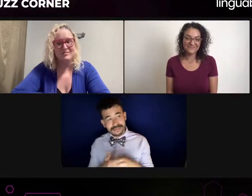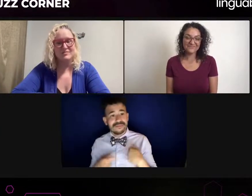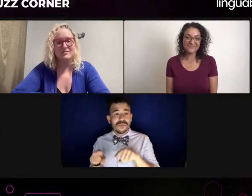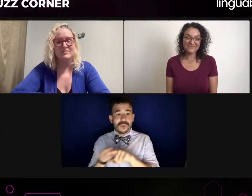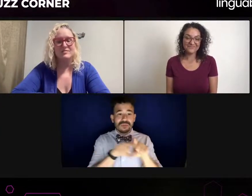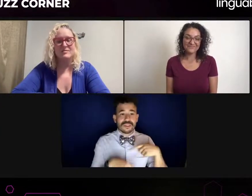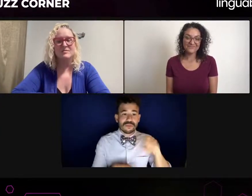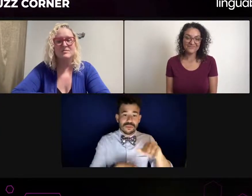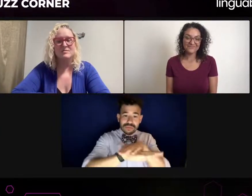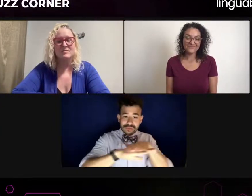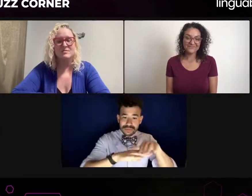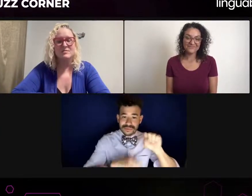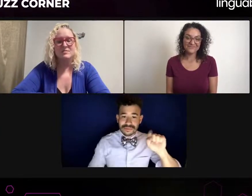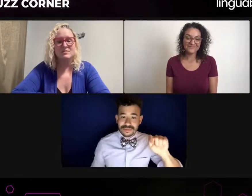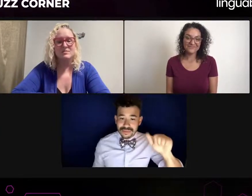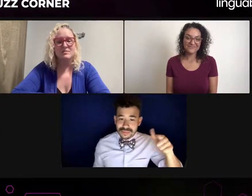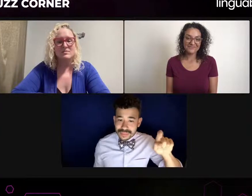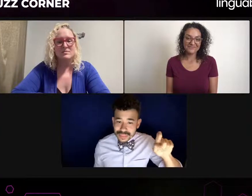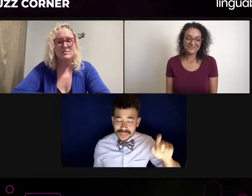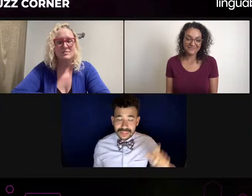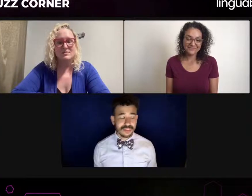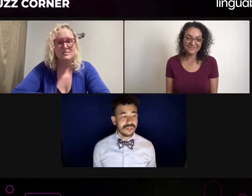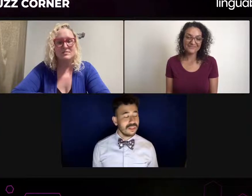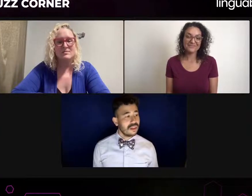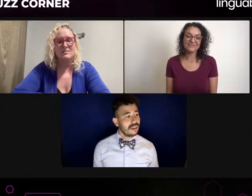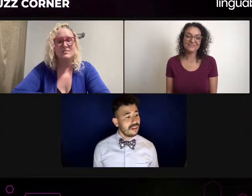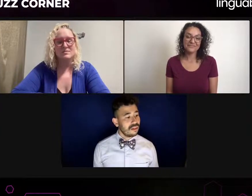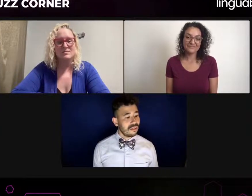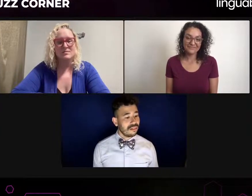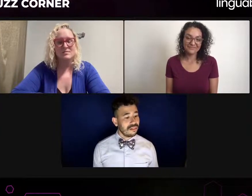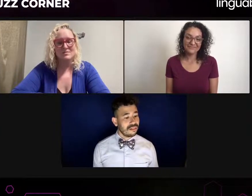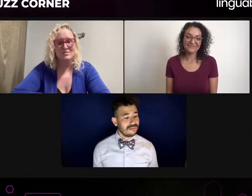Hello. My name is Rayni. I am going to be involved